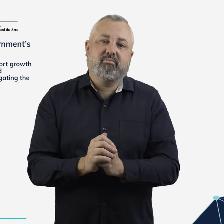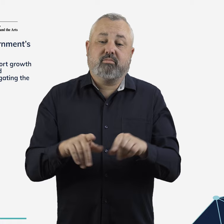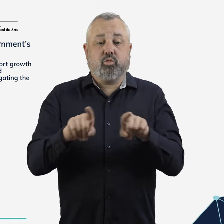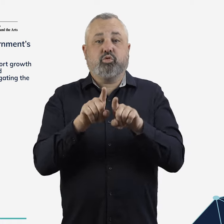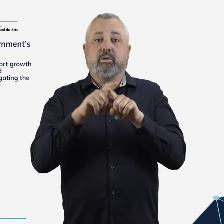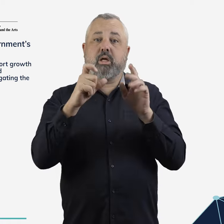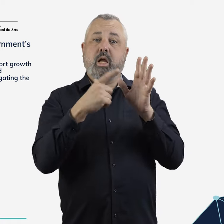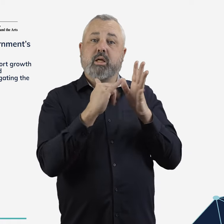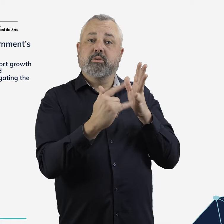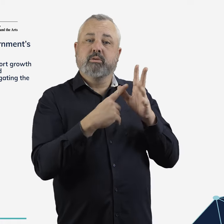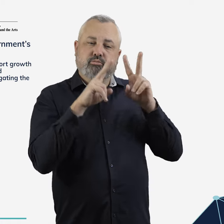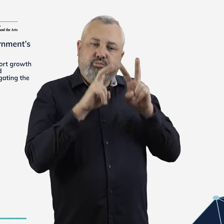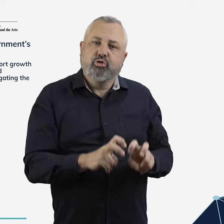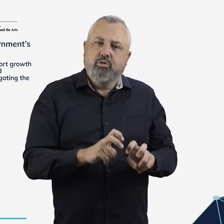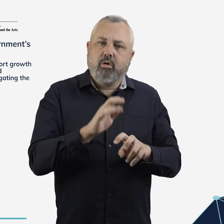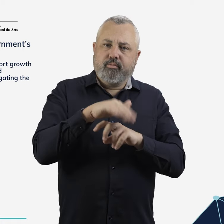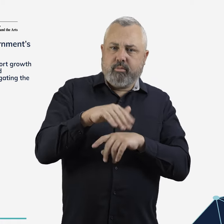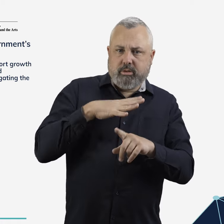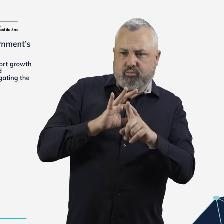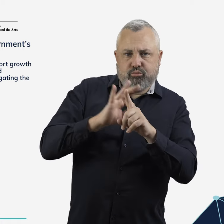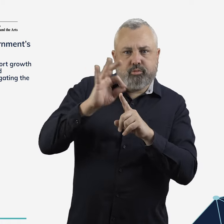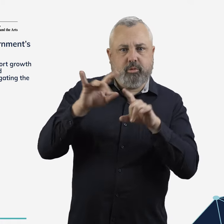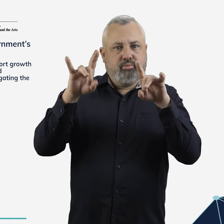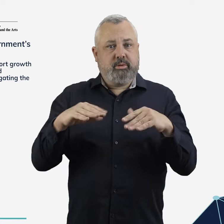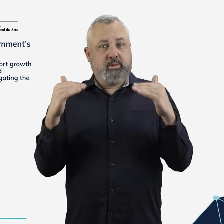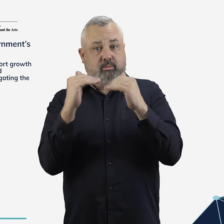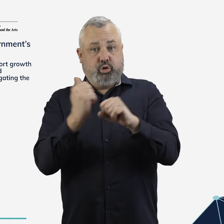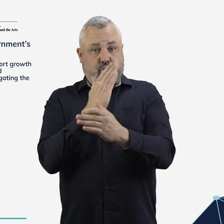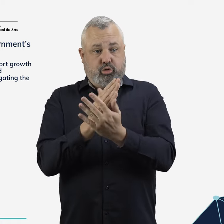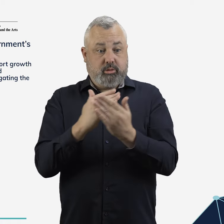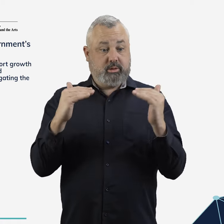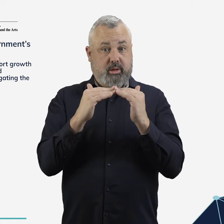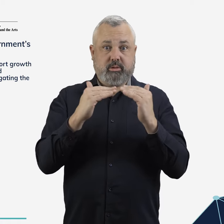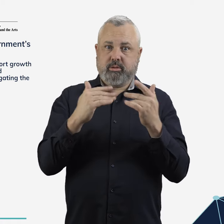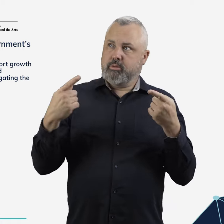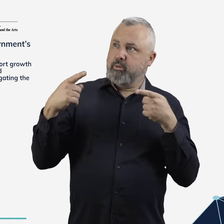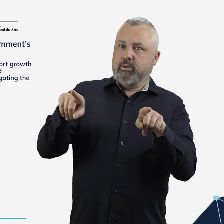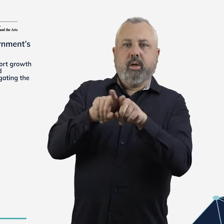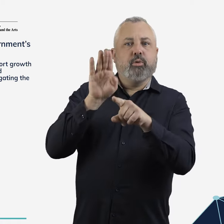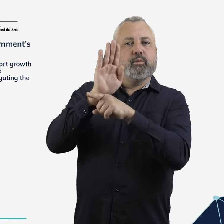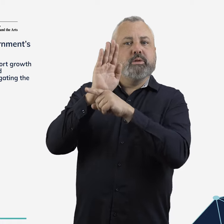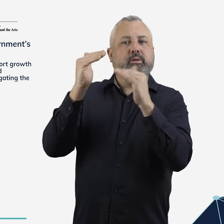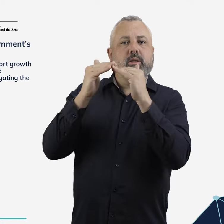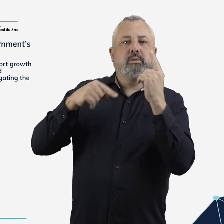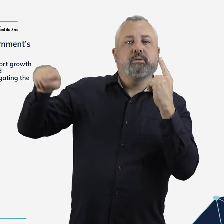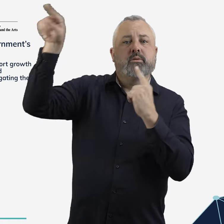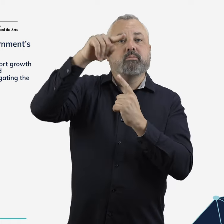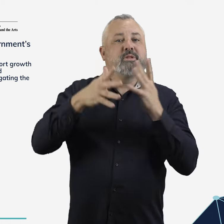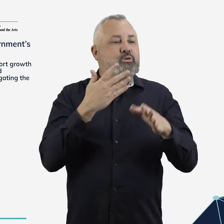Work by CASA to increase the harmonisation of Australian regulations with those in overseas markets will